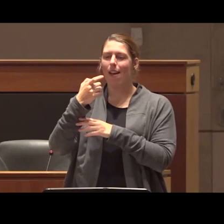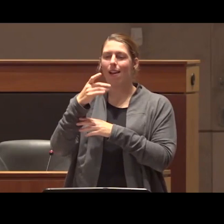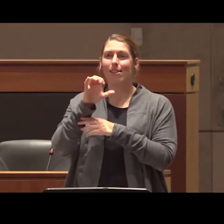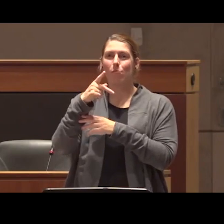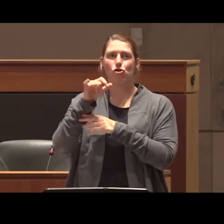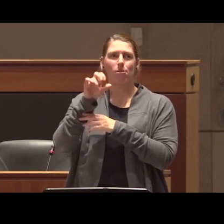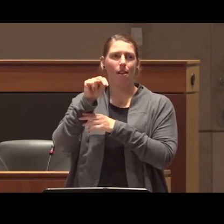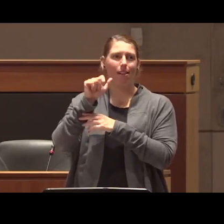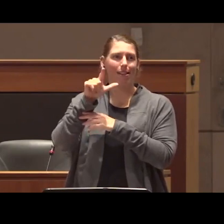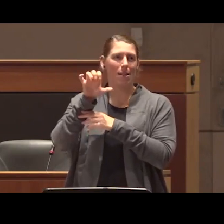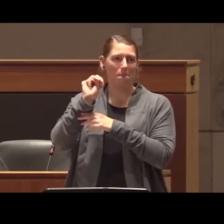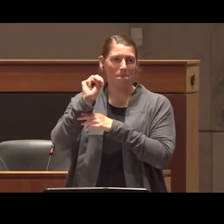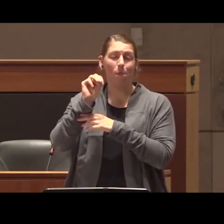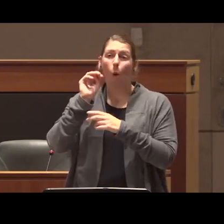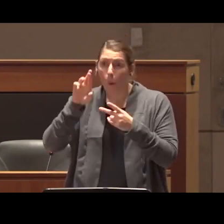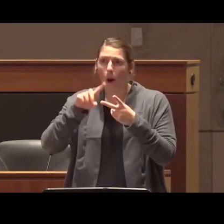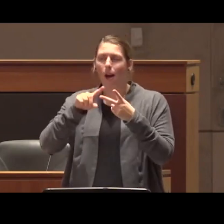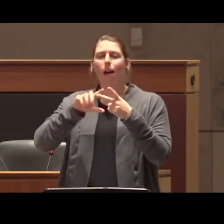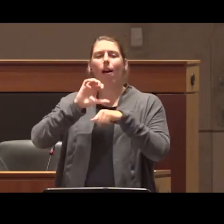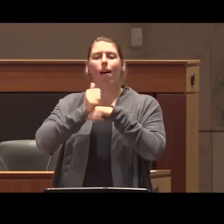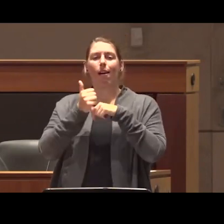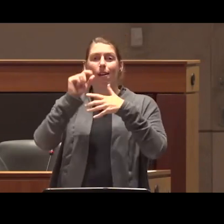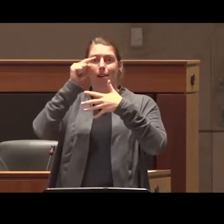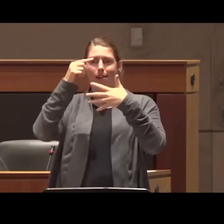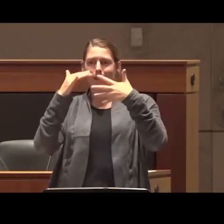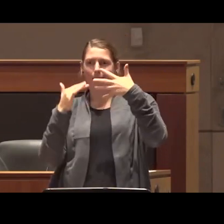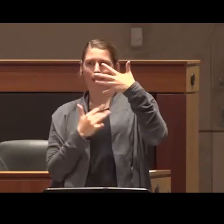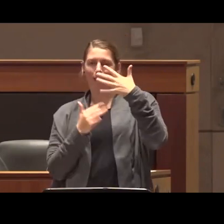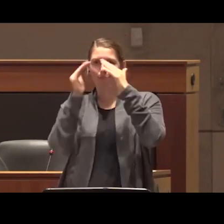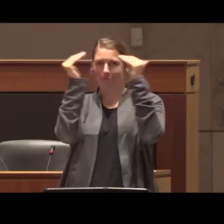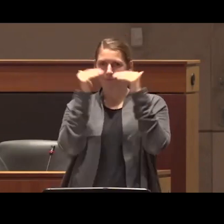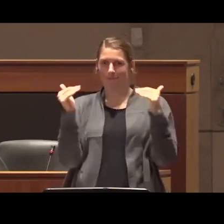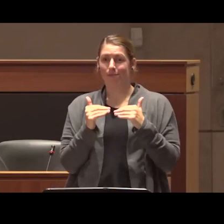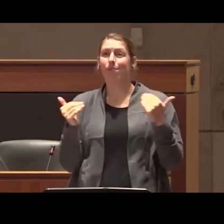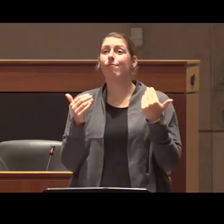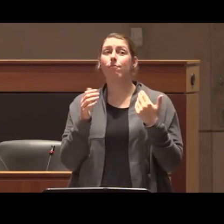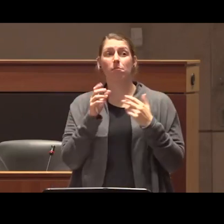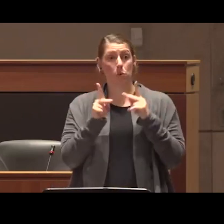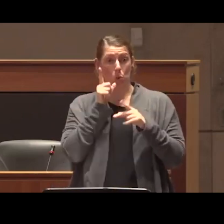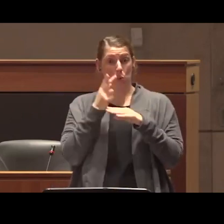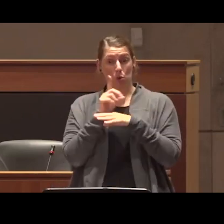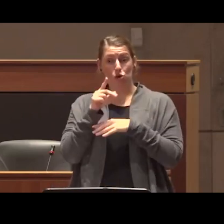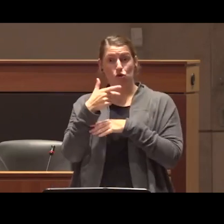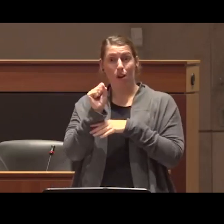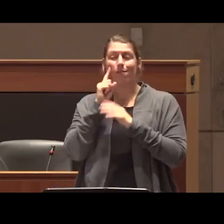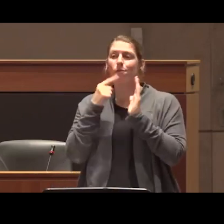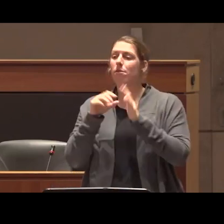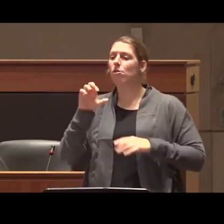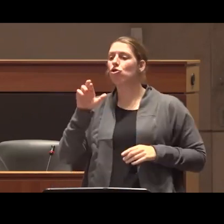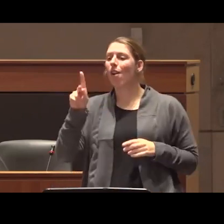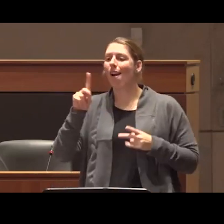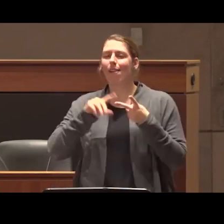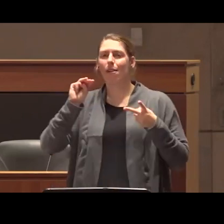as uh engendering drug hierarchies where people who use drugs of objection like crack like meth